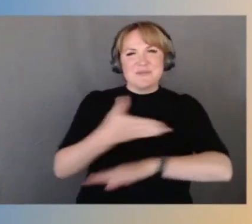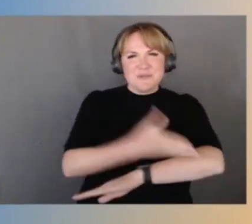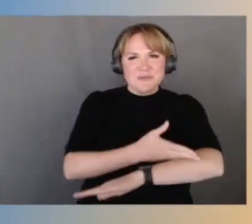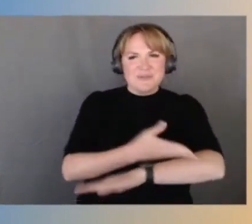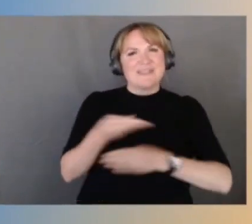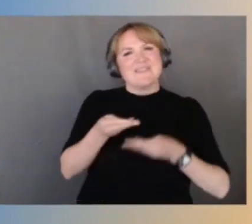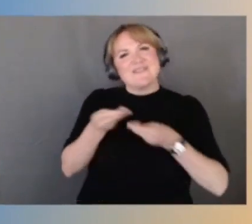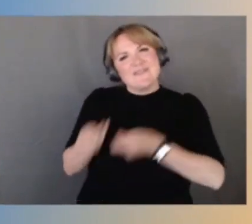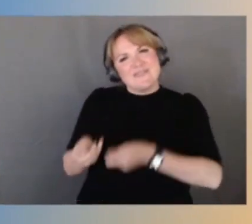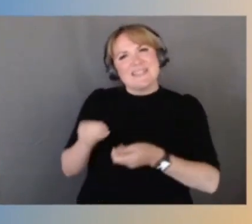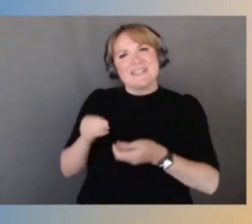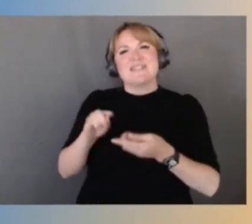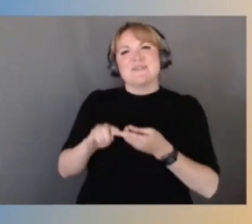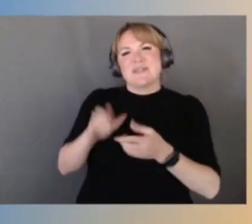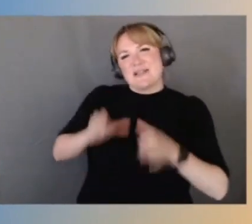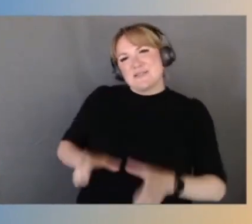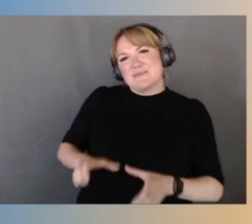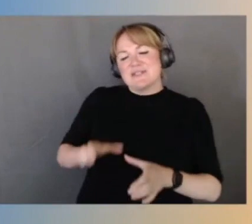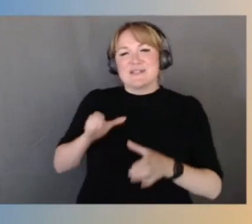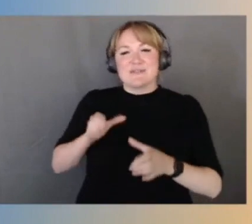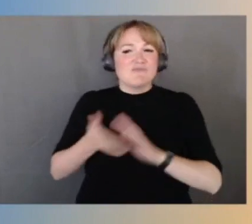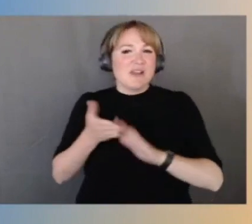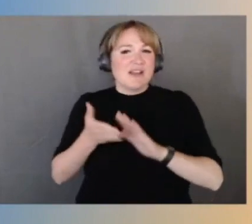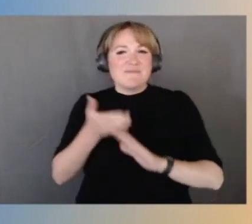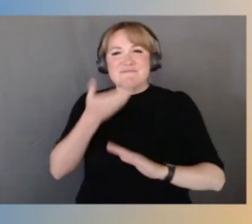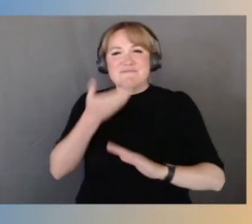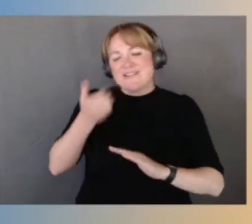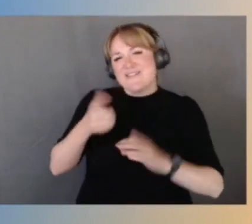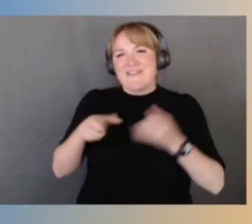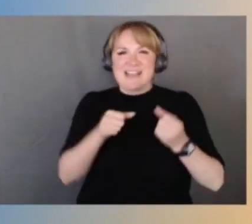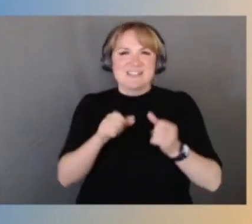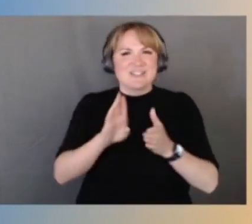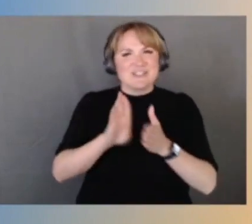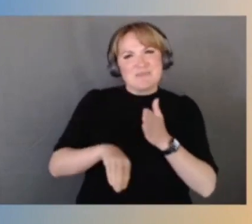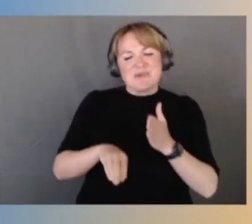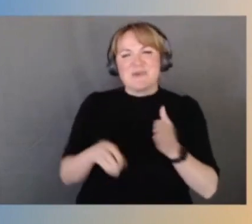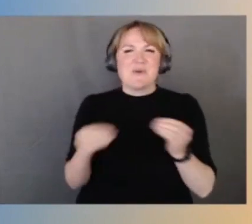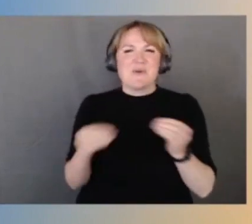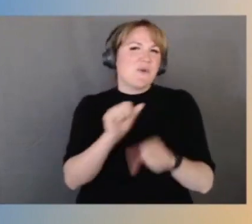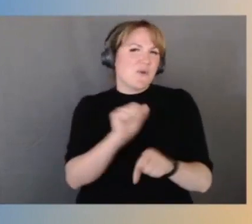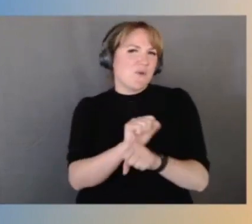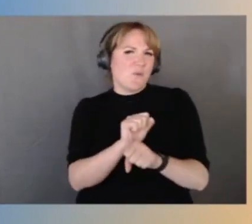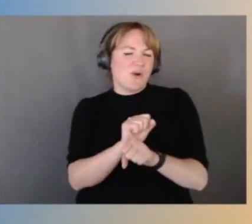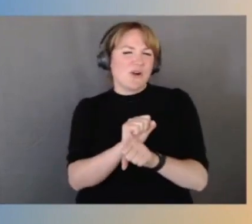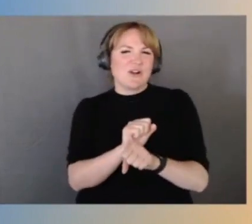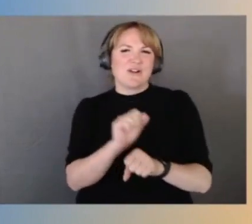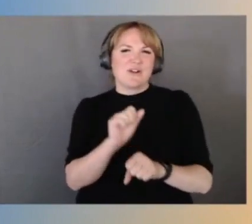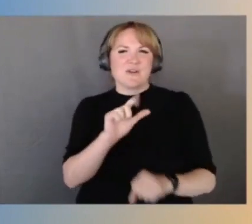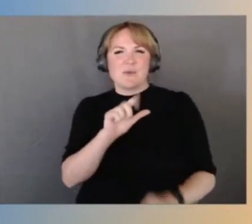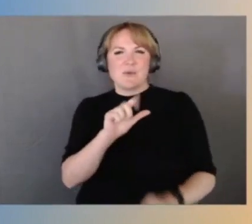make the customers run better, faster, cheaper, and enable more workloads and around and around it goes.